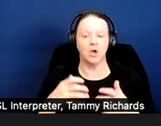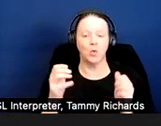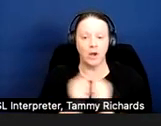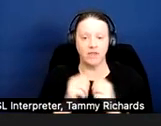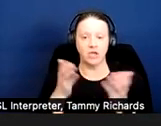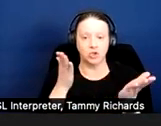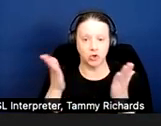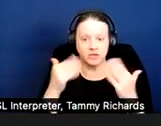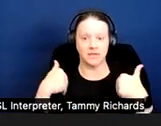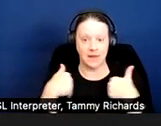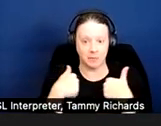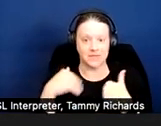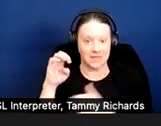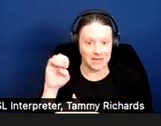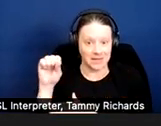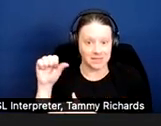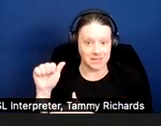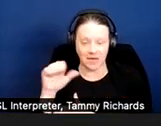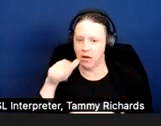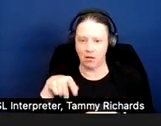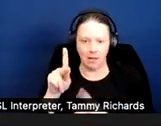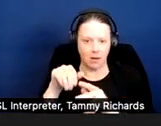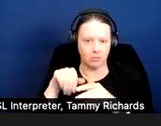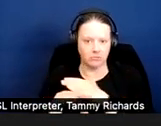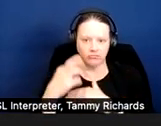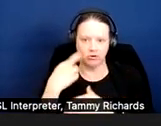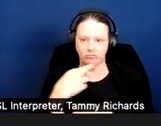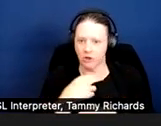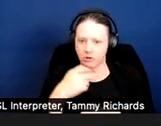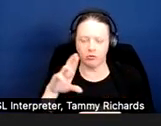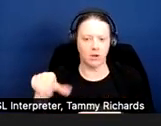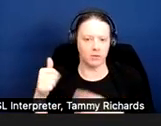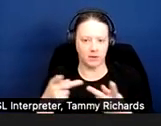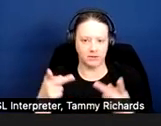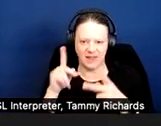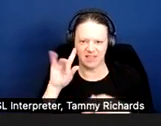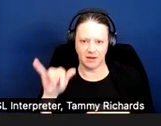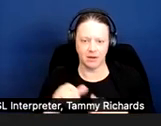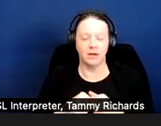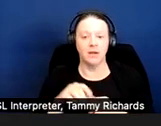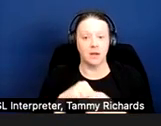Emotional support animals are not allowed in those settings. But in housing, yes, you can have emotional support annals.